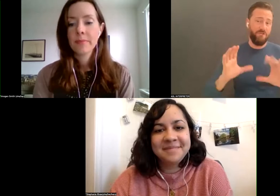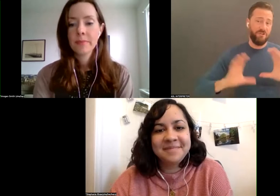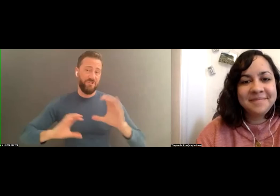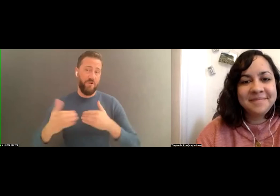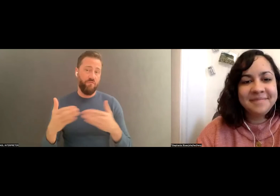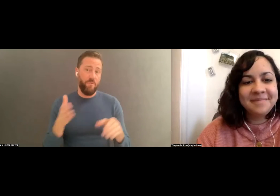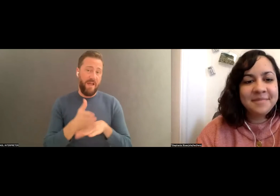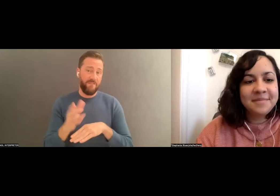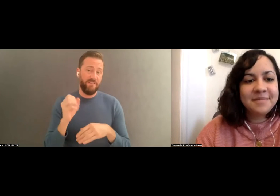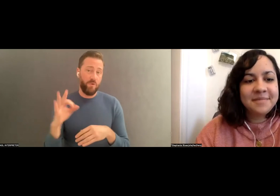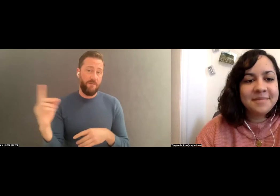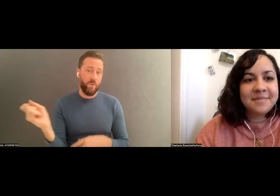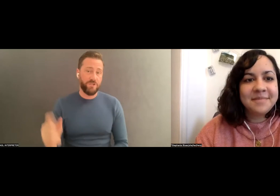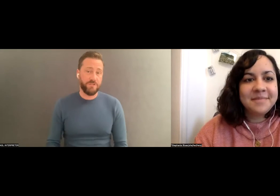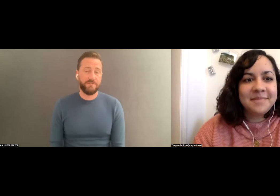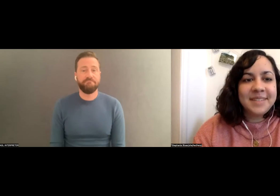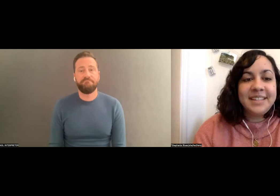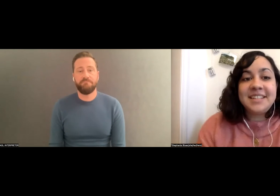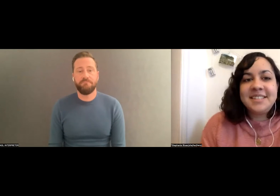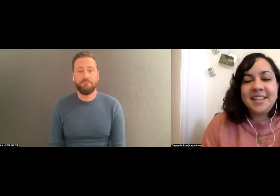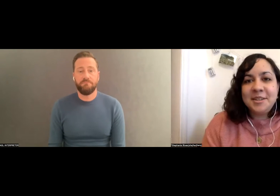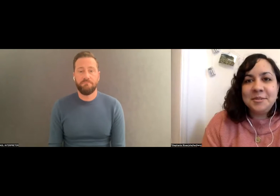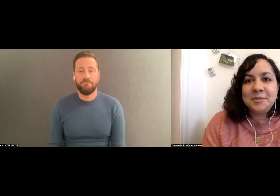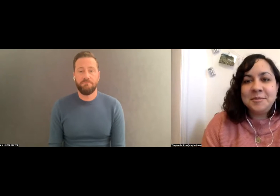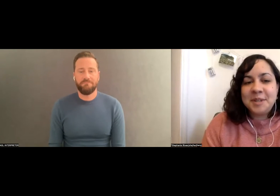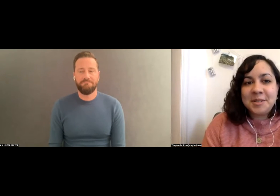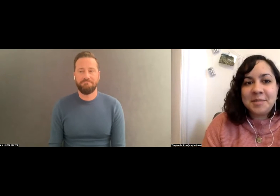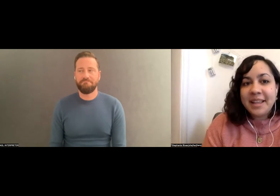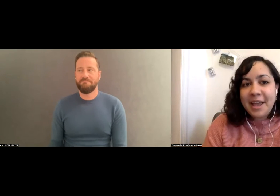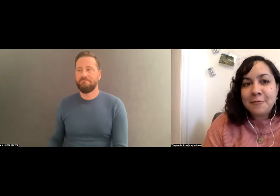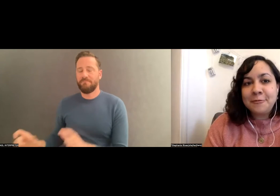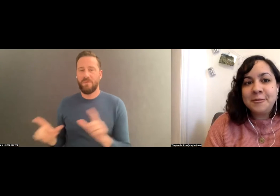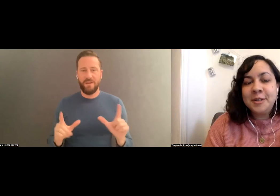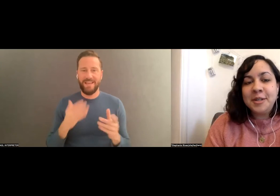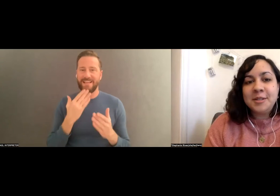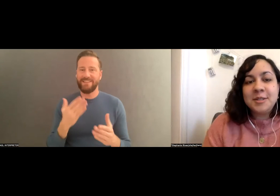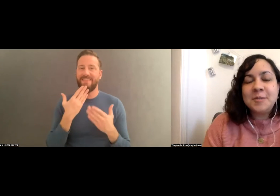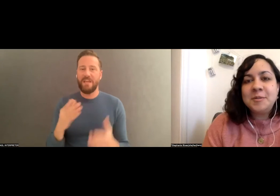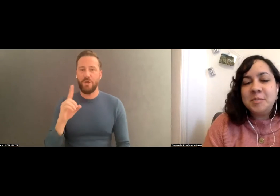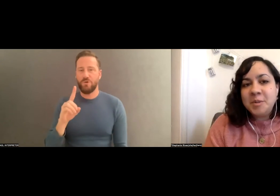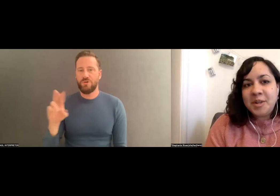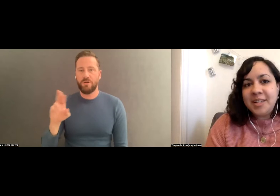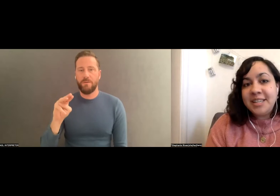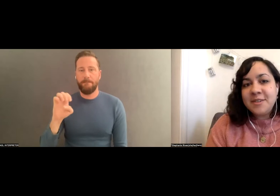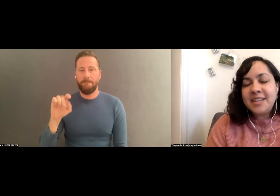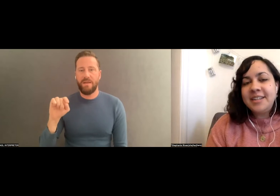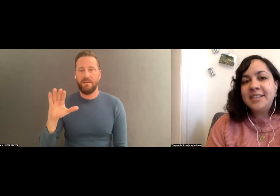. >> Stephanie Rivas: Yes. Thank you, Dr. Metcalf, Zone